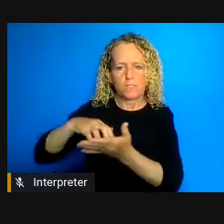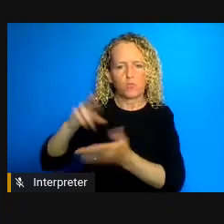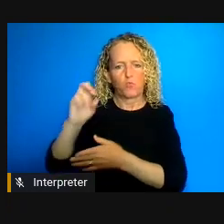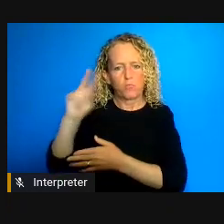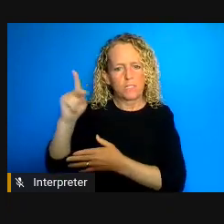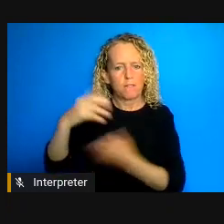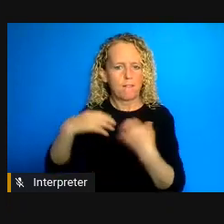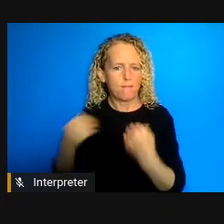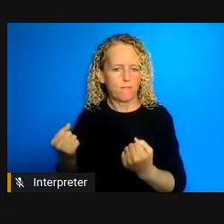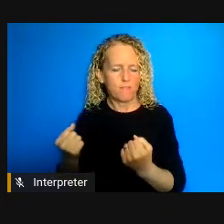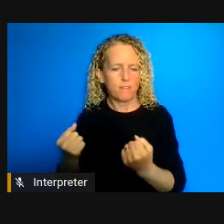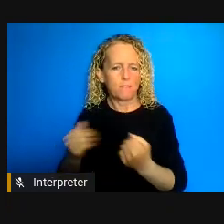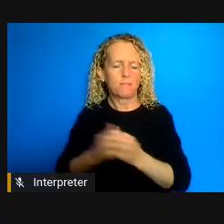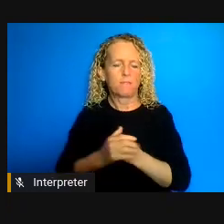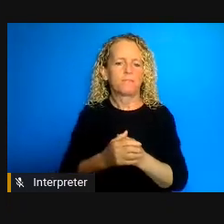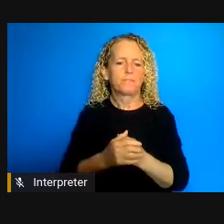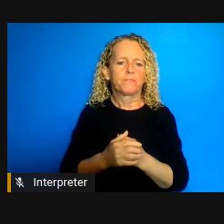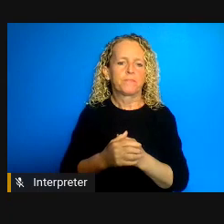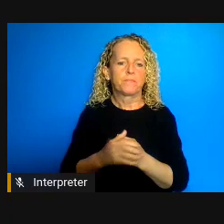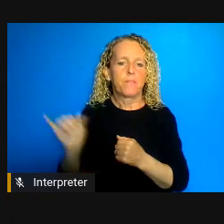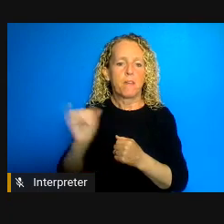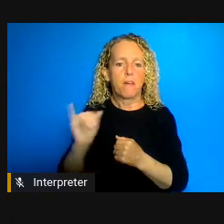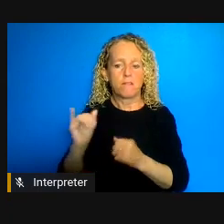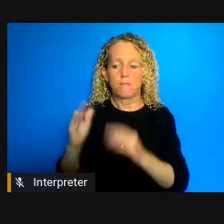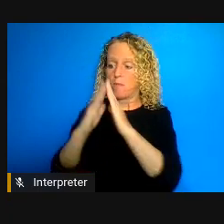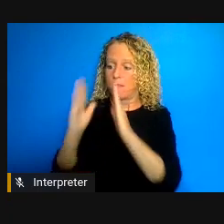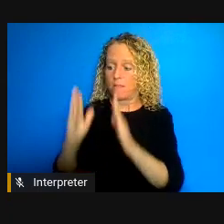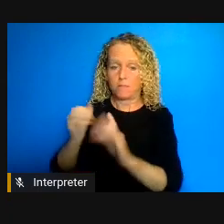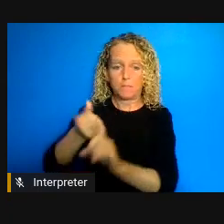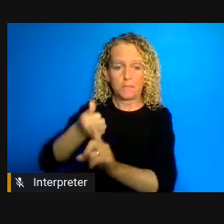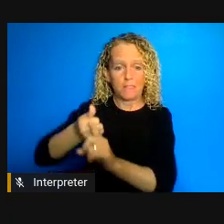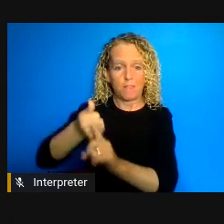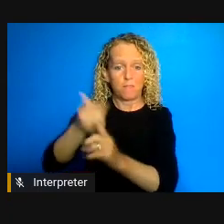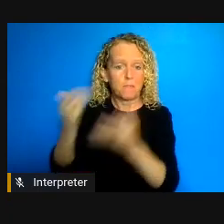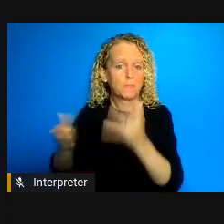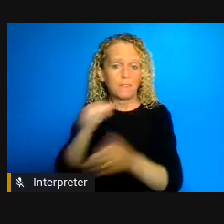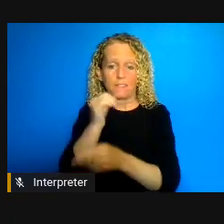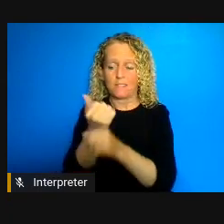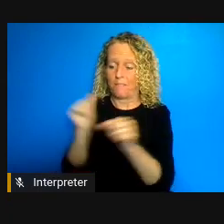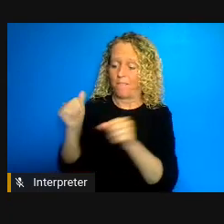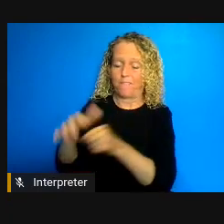themselves are not necessarily safe locations to be in especially become